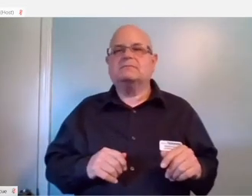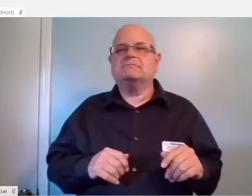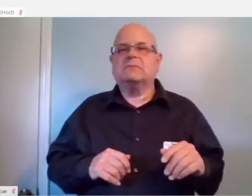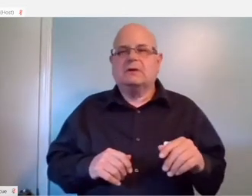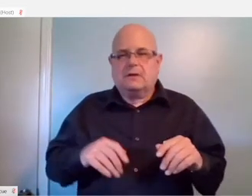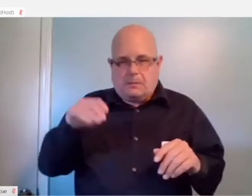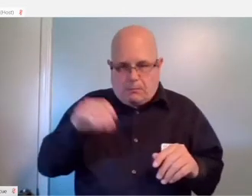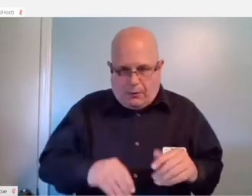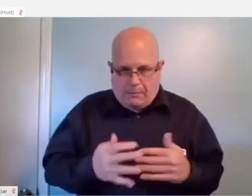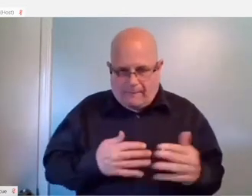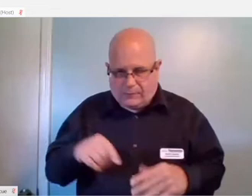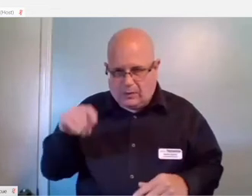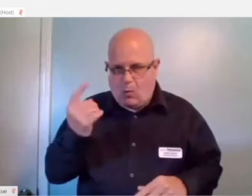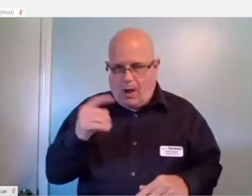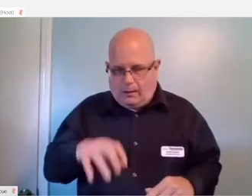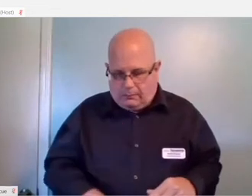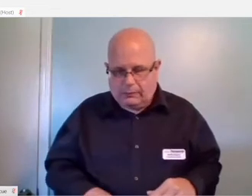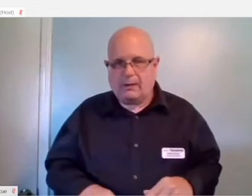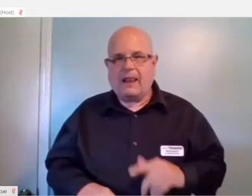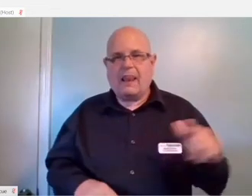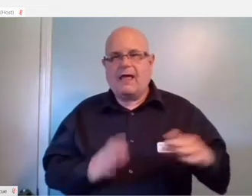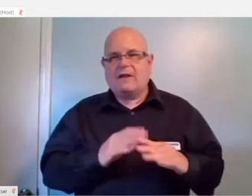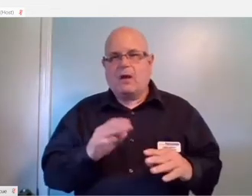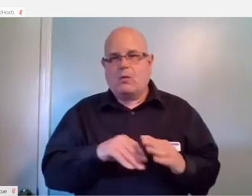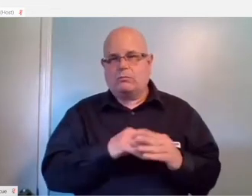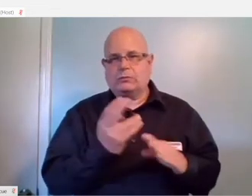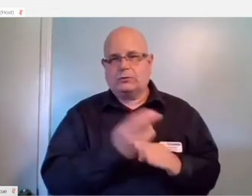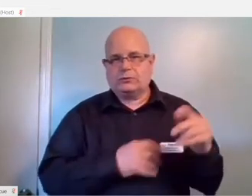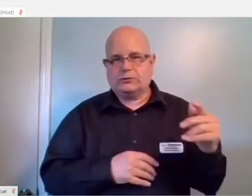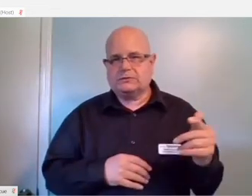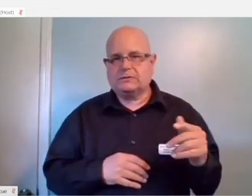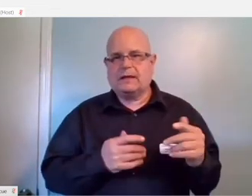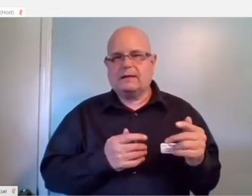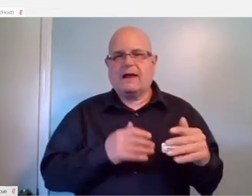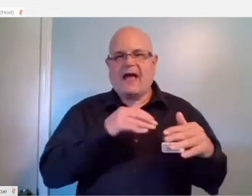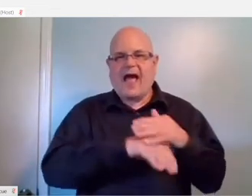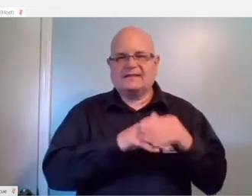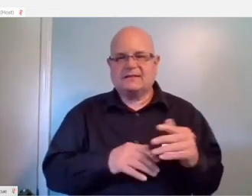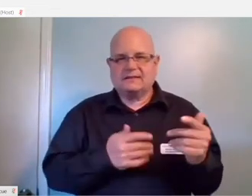foot and another one in their left hand and be able to access the different inputs on